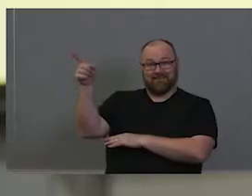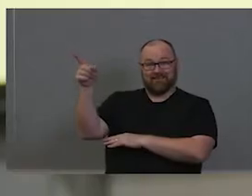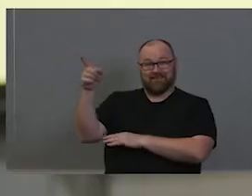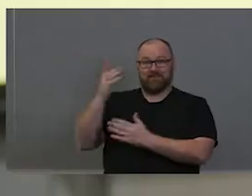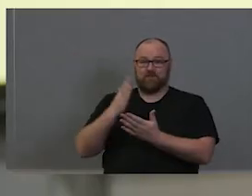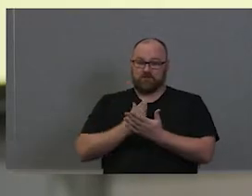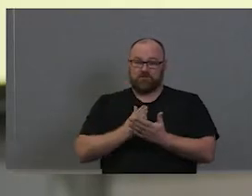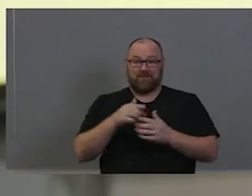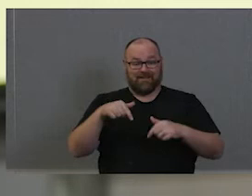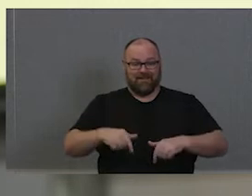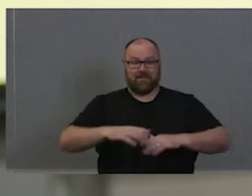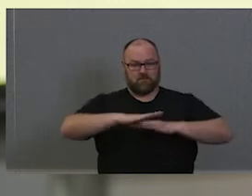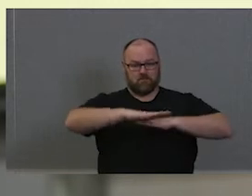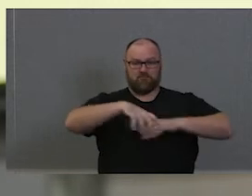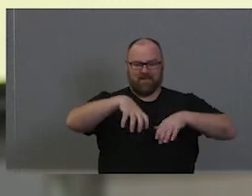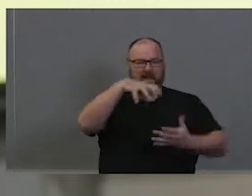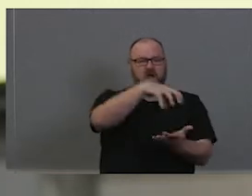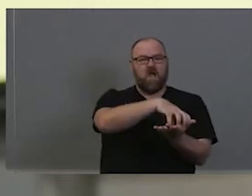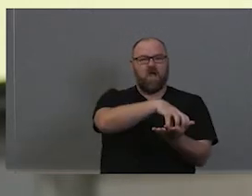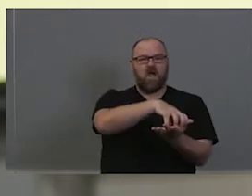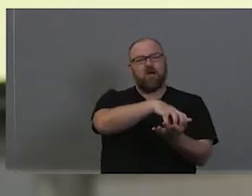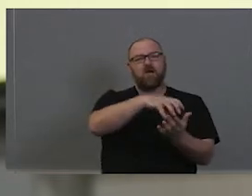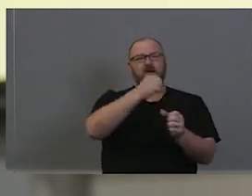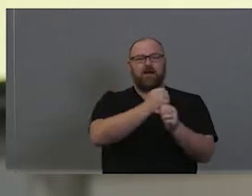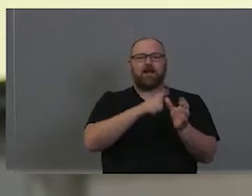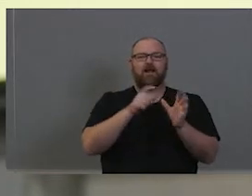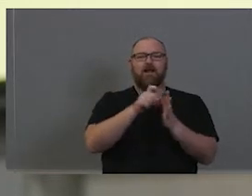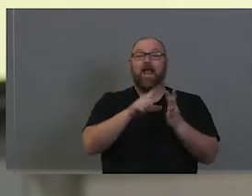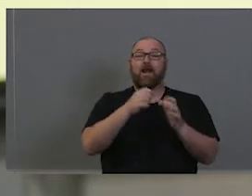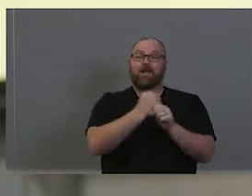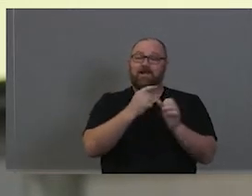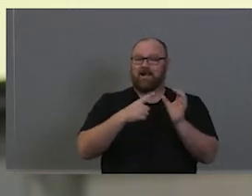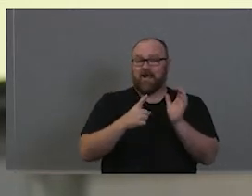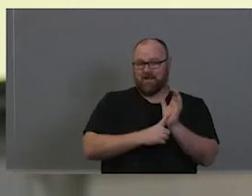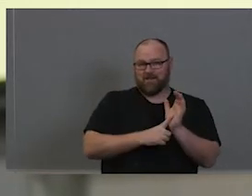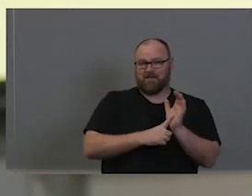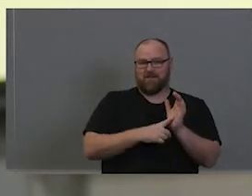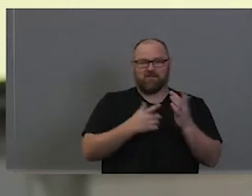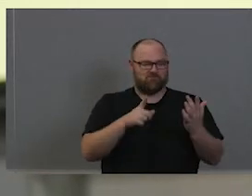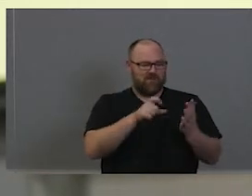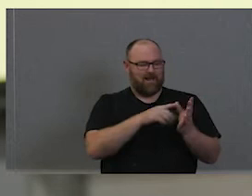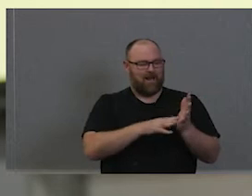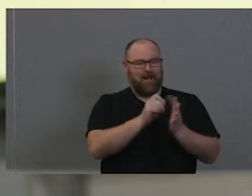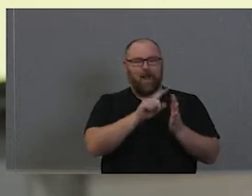campus. Camperdown. Darlington is Gadigal Land this University recognises